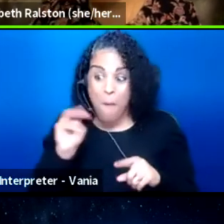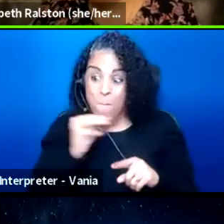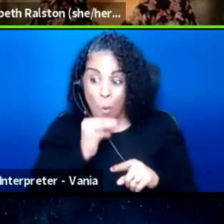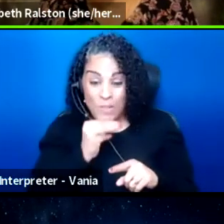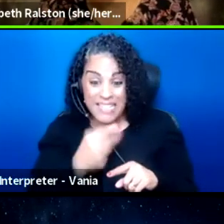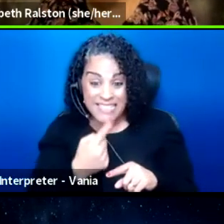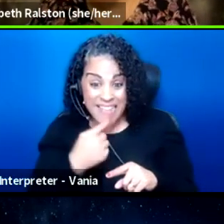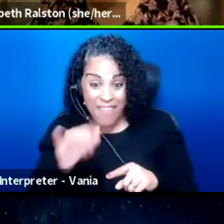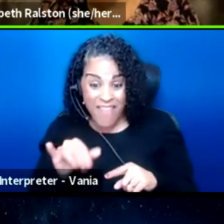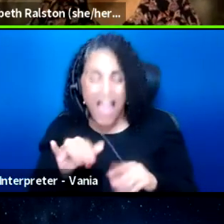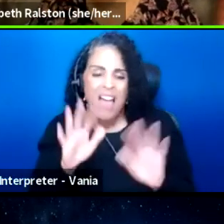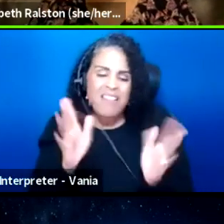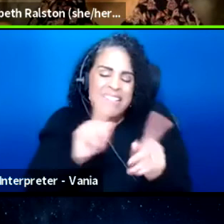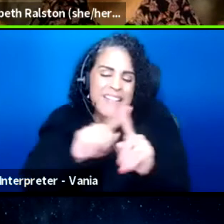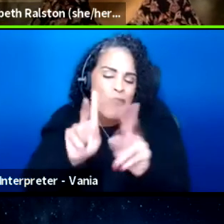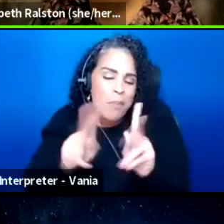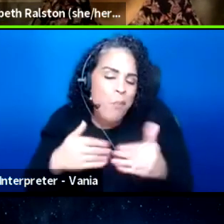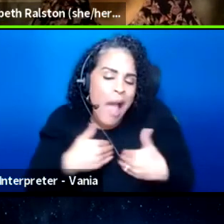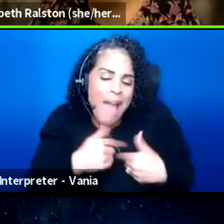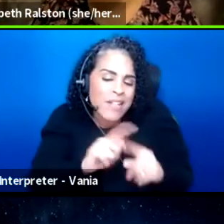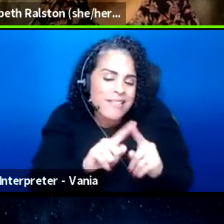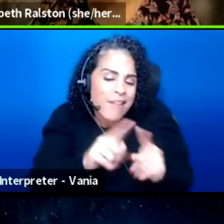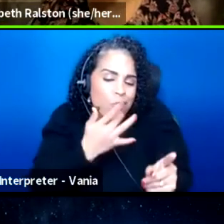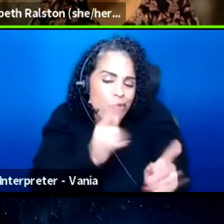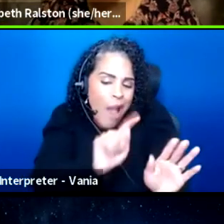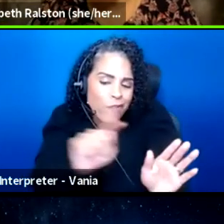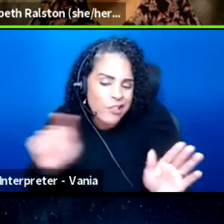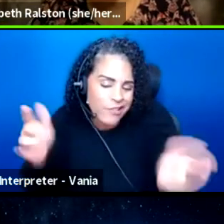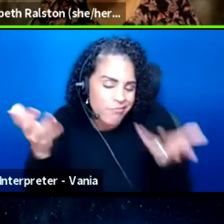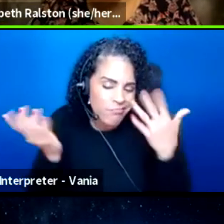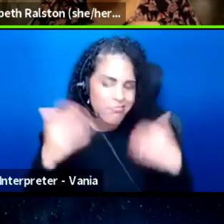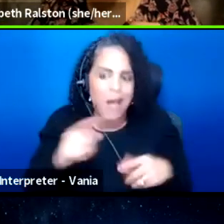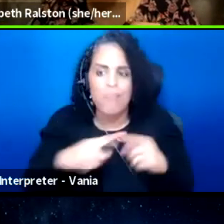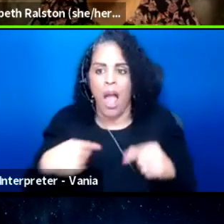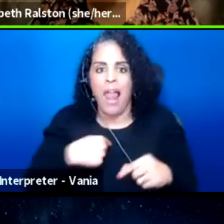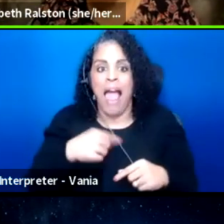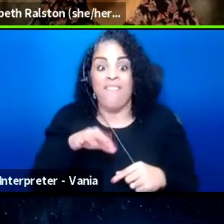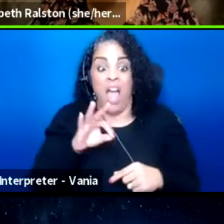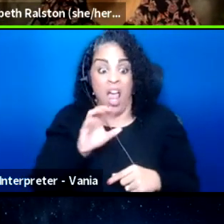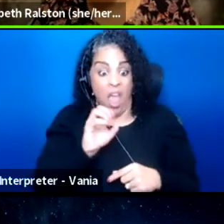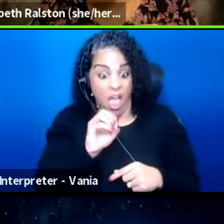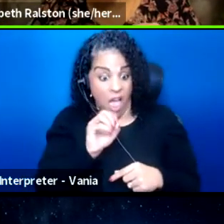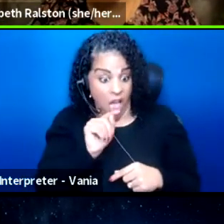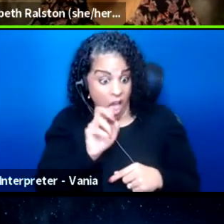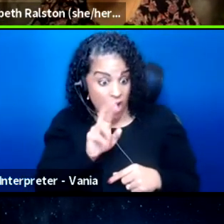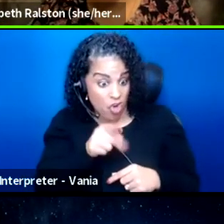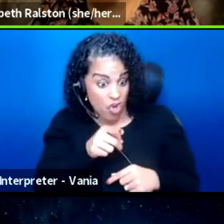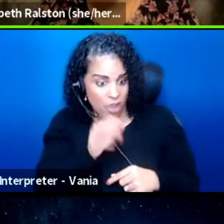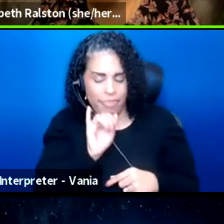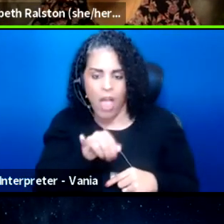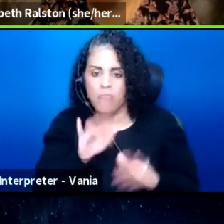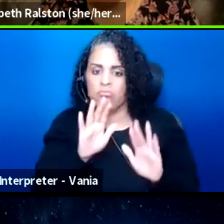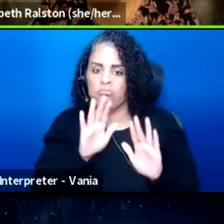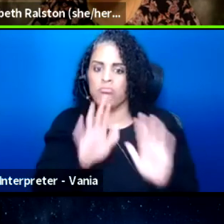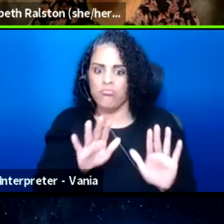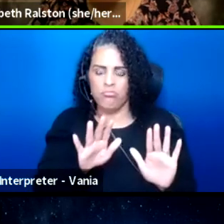different people have different preferences, but I find the Otter to be incredibly intuitive,